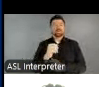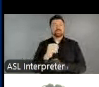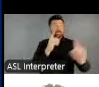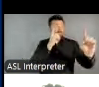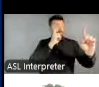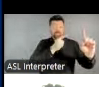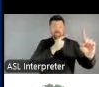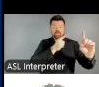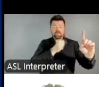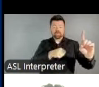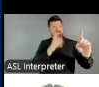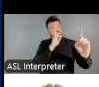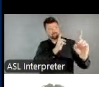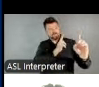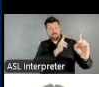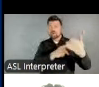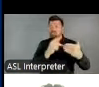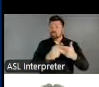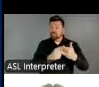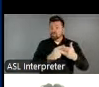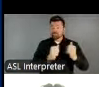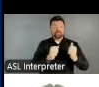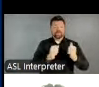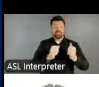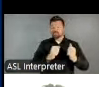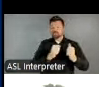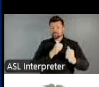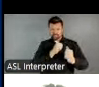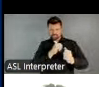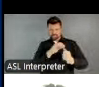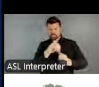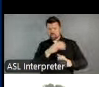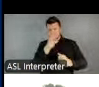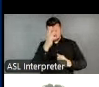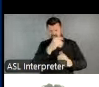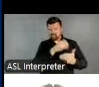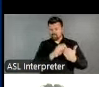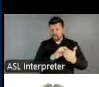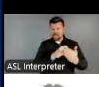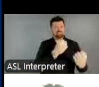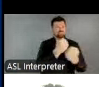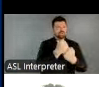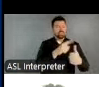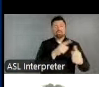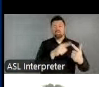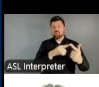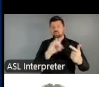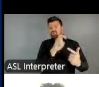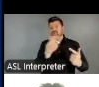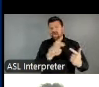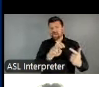for National Heritage Fellows, Jazz Masters, and Creative Writing Fellows from $25,000 to $50,000.